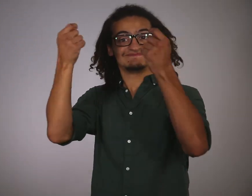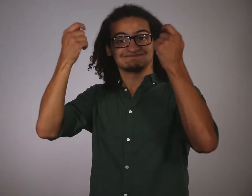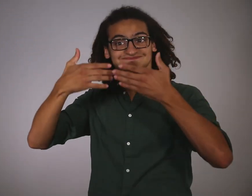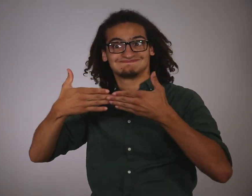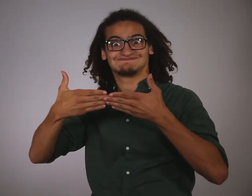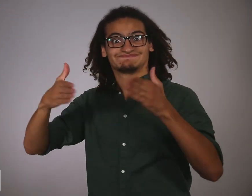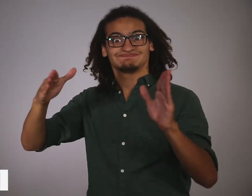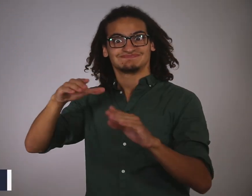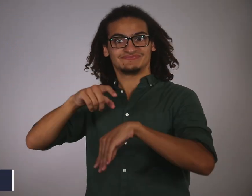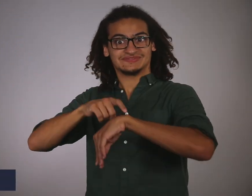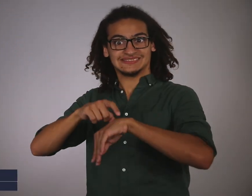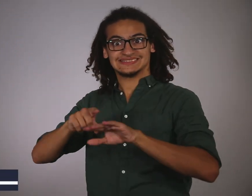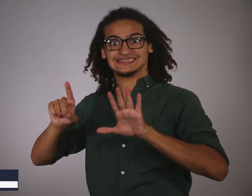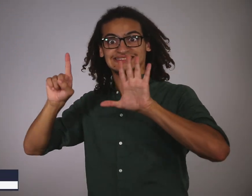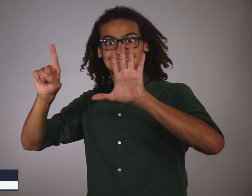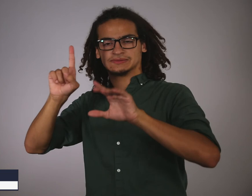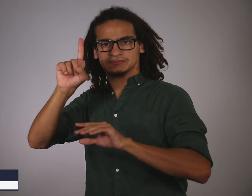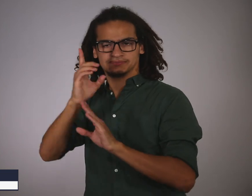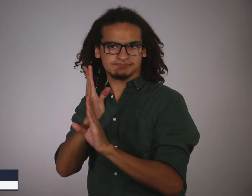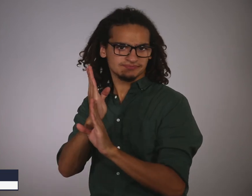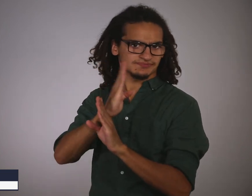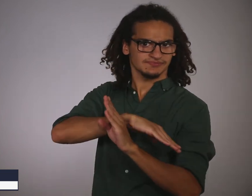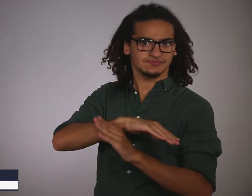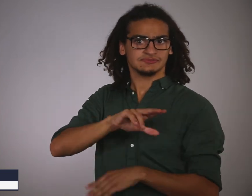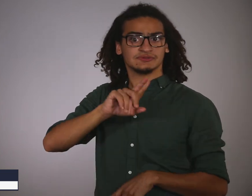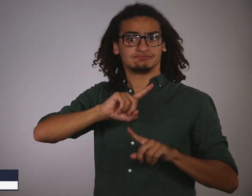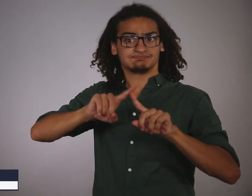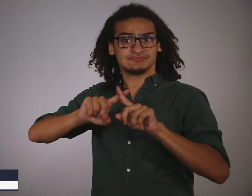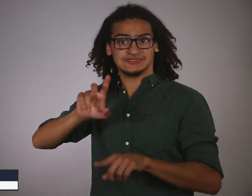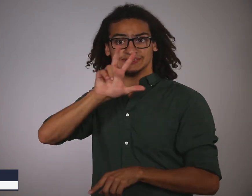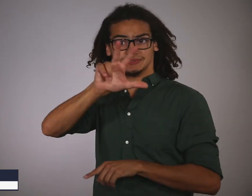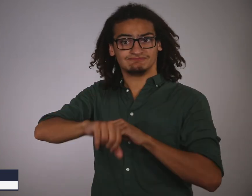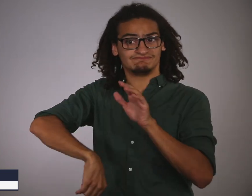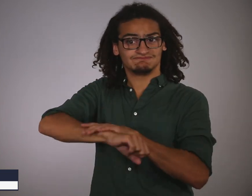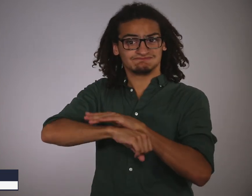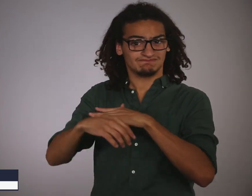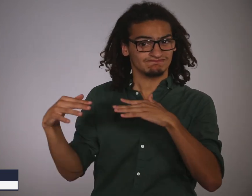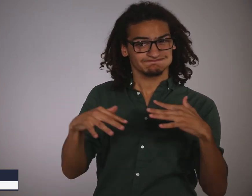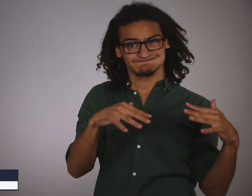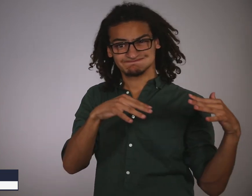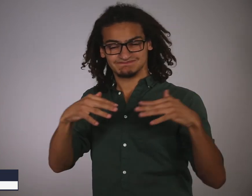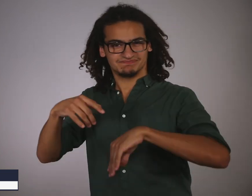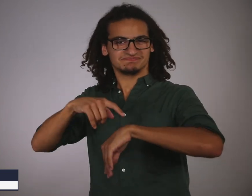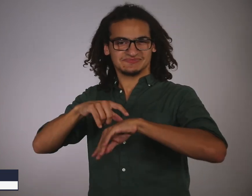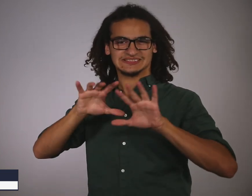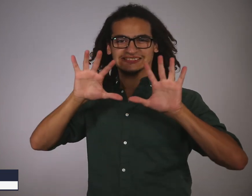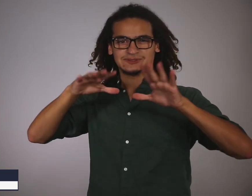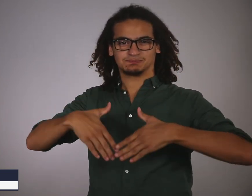Even though the opening ceremony was not until 6PM, three football games were played this morning at 10AM.